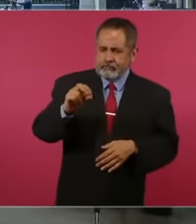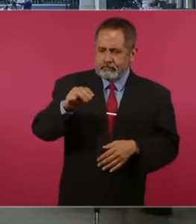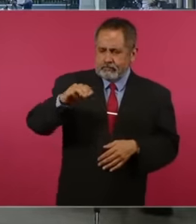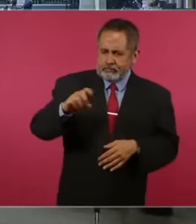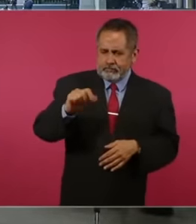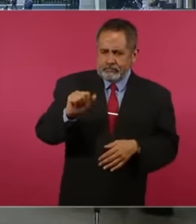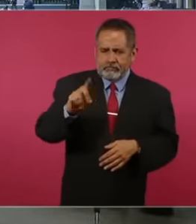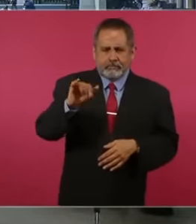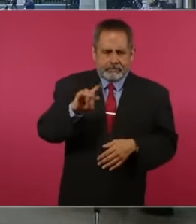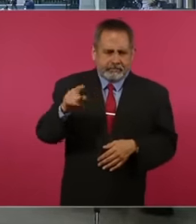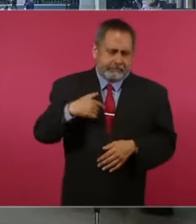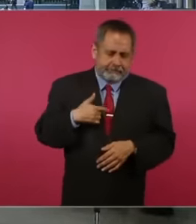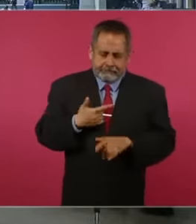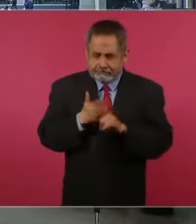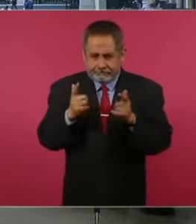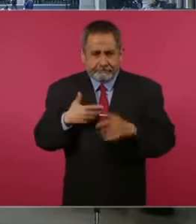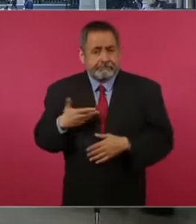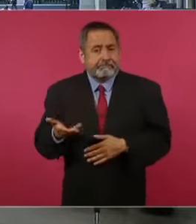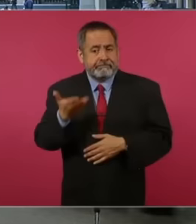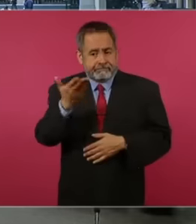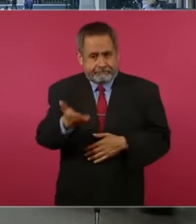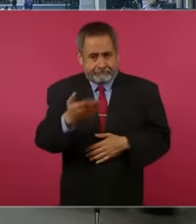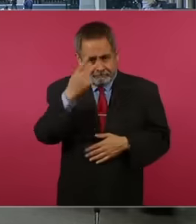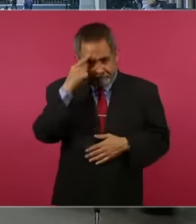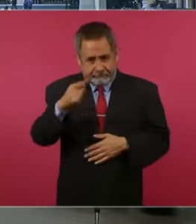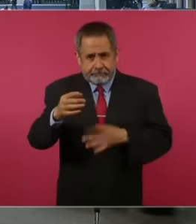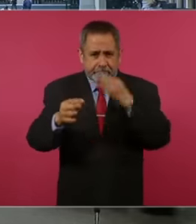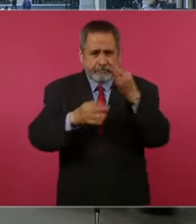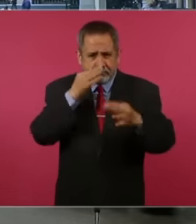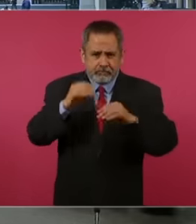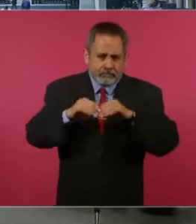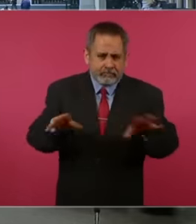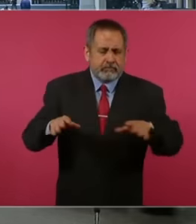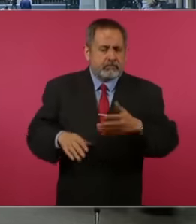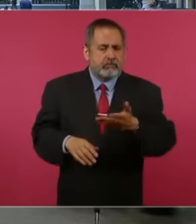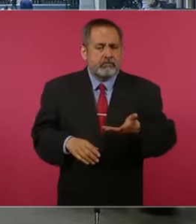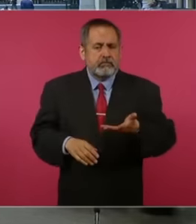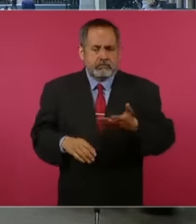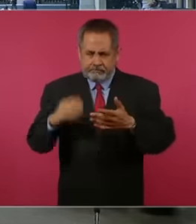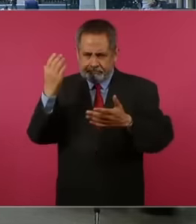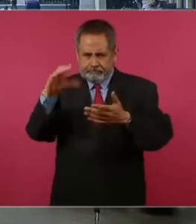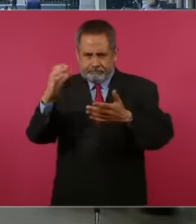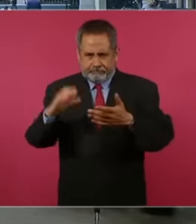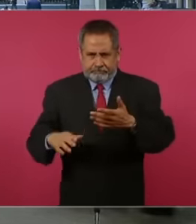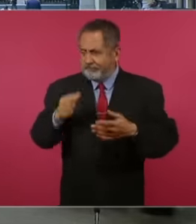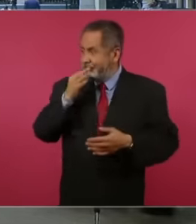gave me the freedom to request these messages since I announced with great pride that I was going to